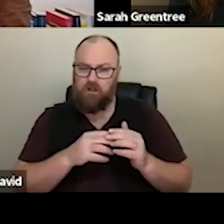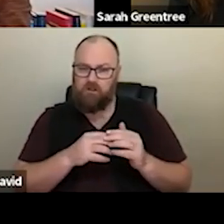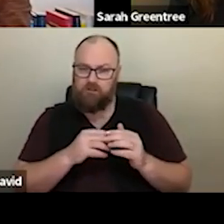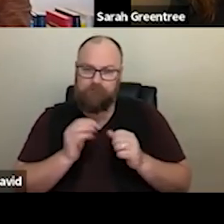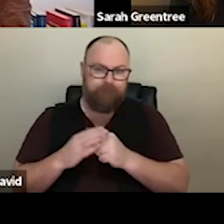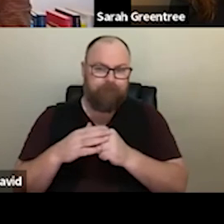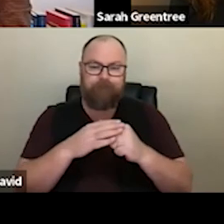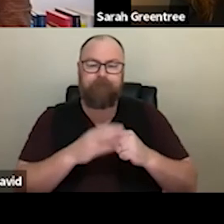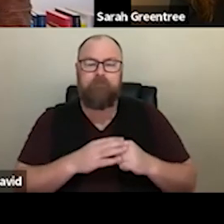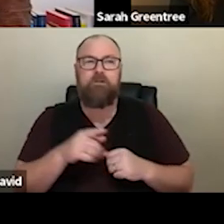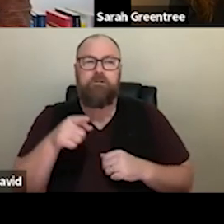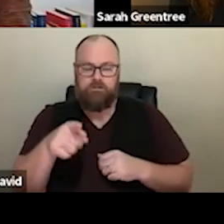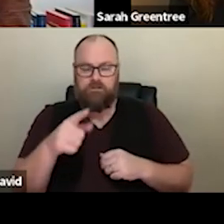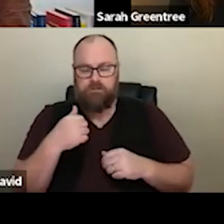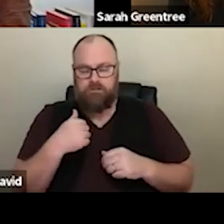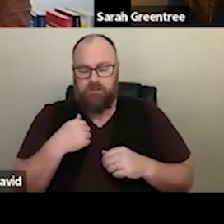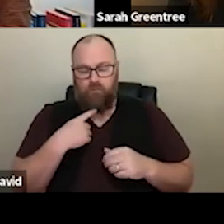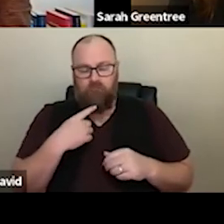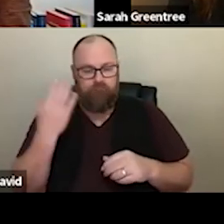fund funding is there.